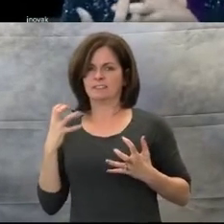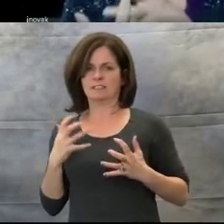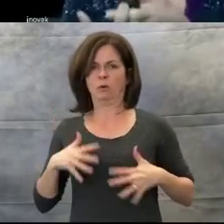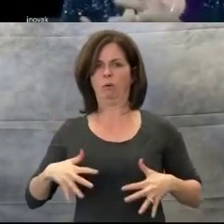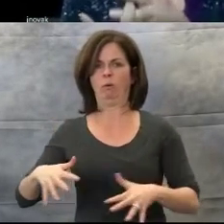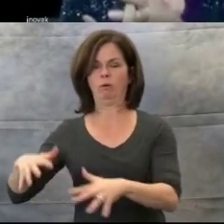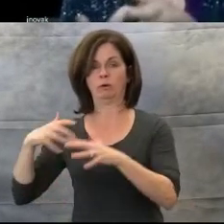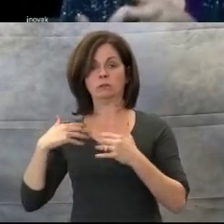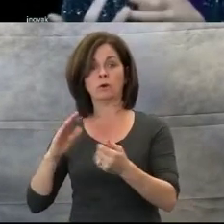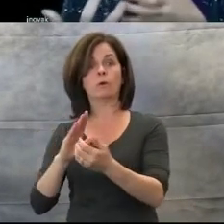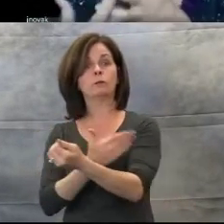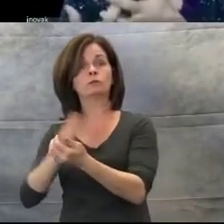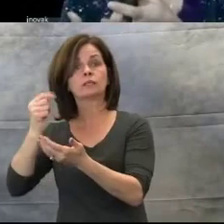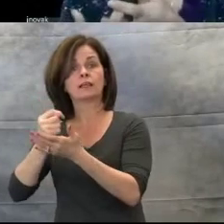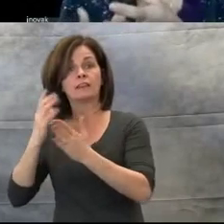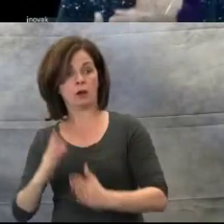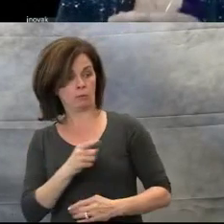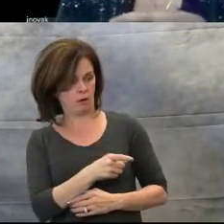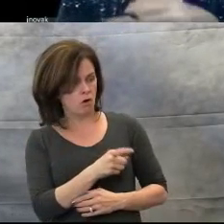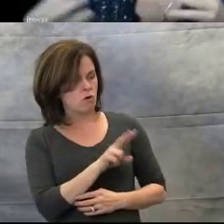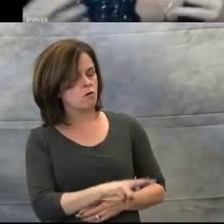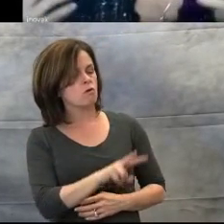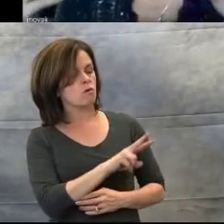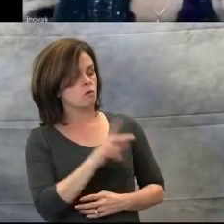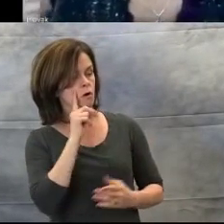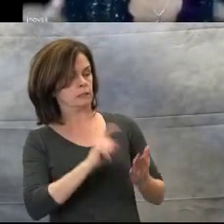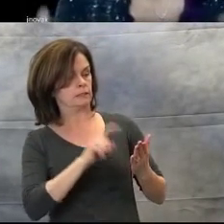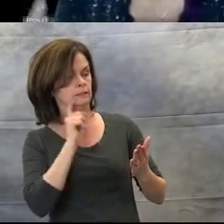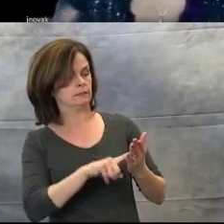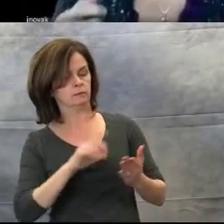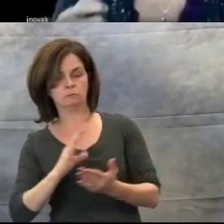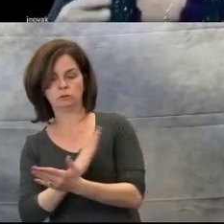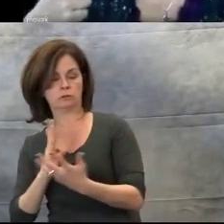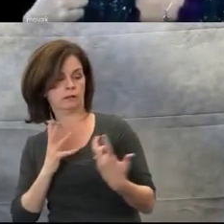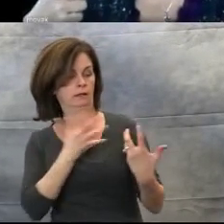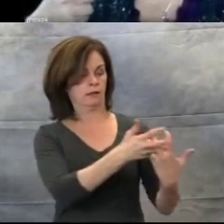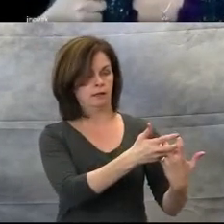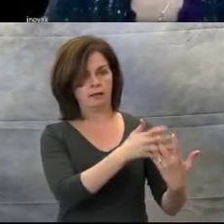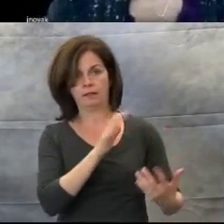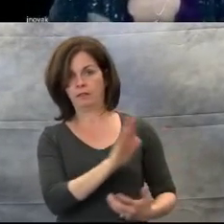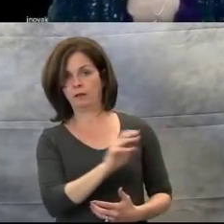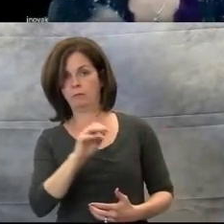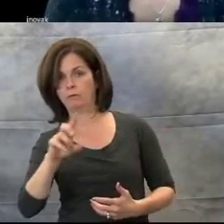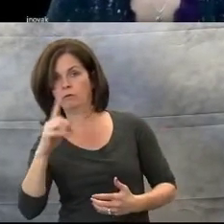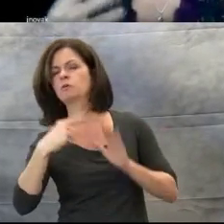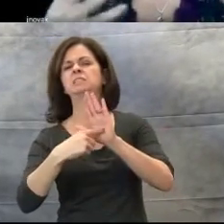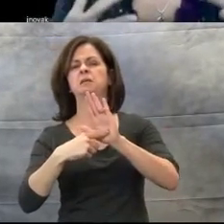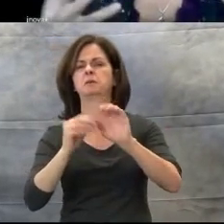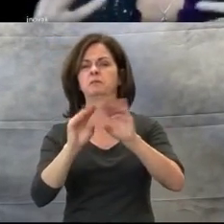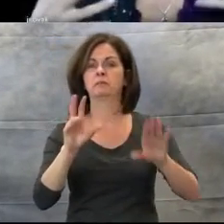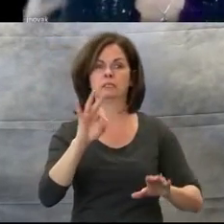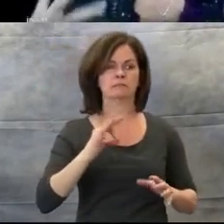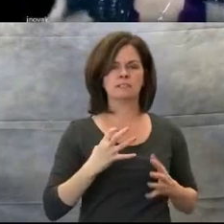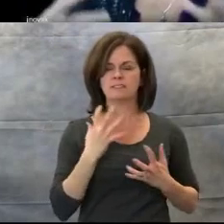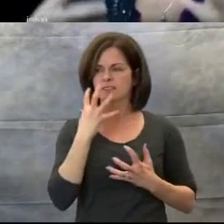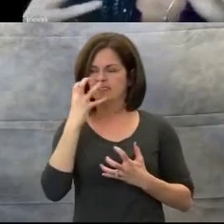where they are with their mood. So if the patient is really agitated, the music therapist will play on the guitar something that really matches.